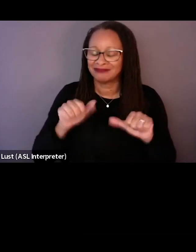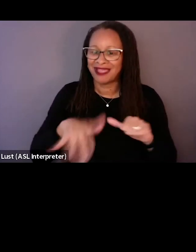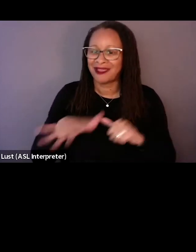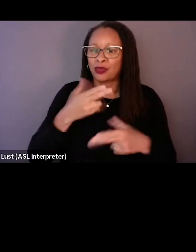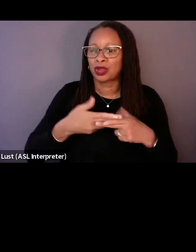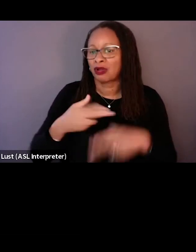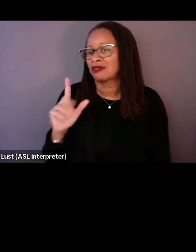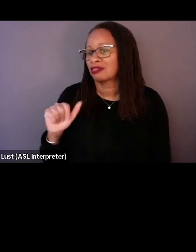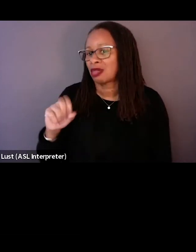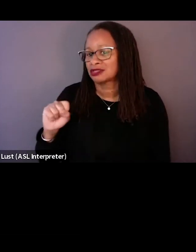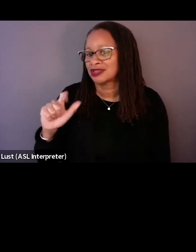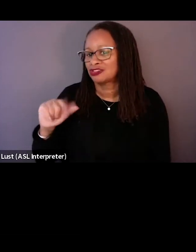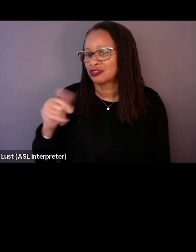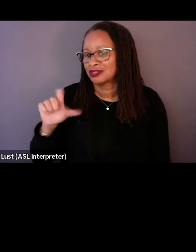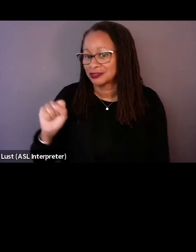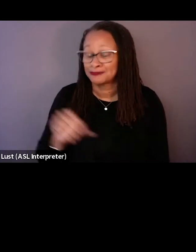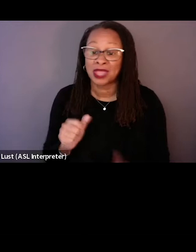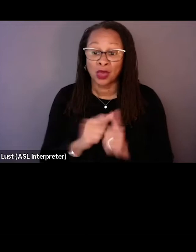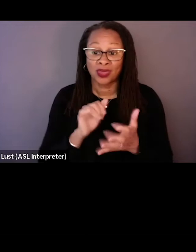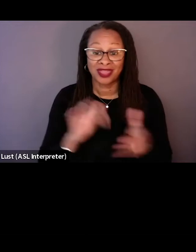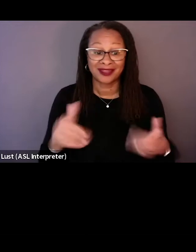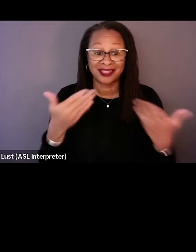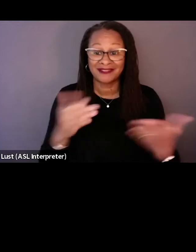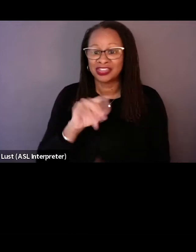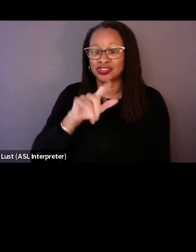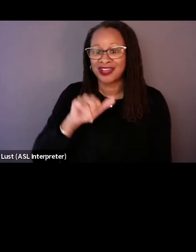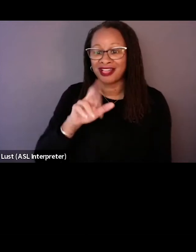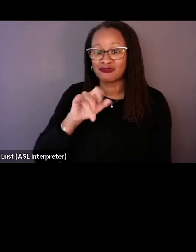of Los Angeles. With that, I give you Janelle Riley. Thank you.